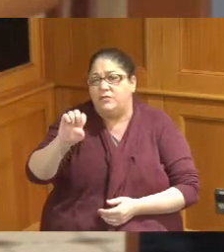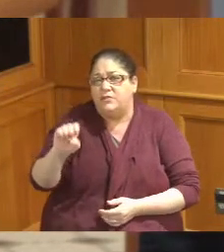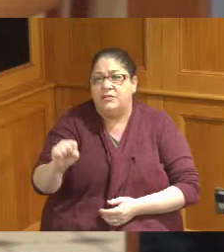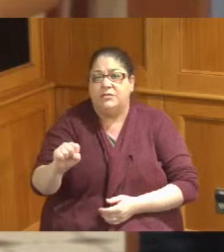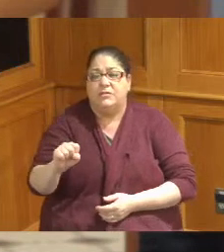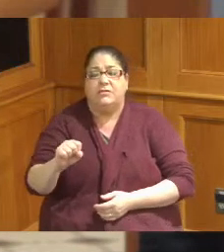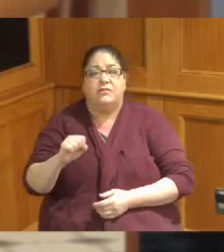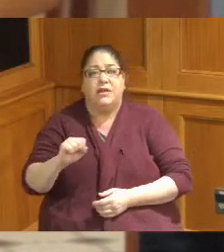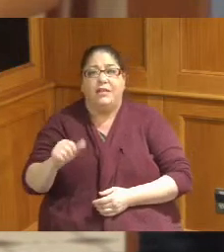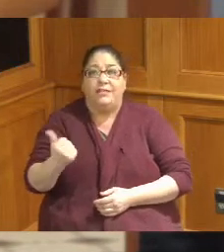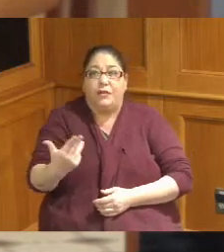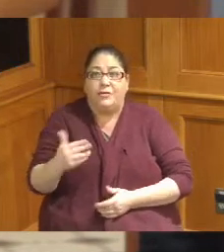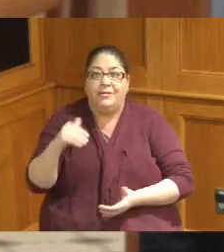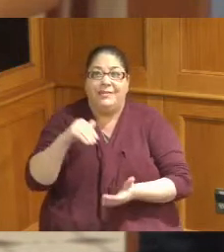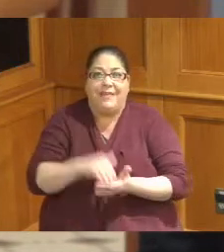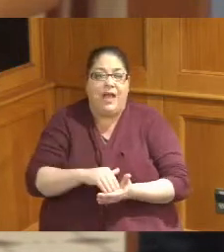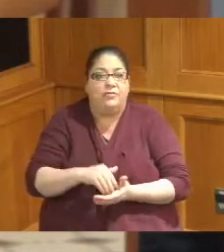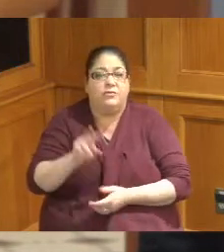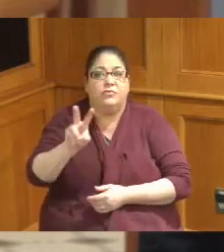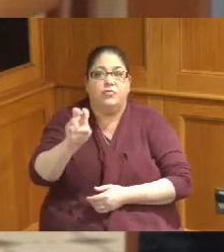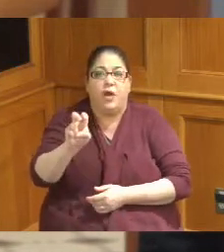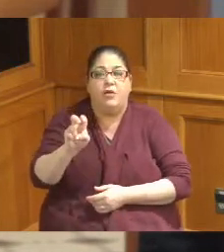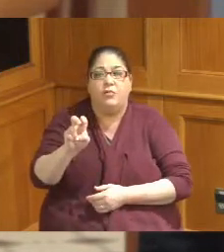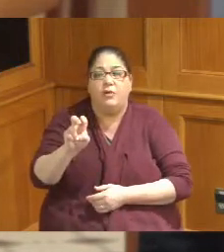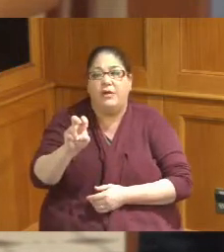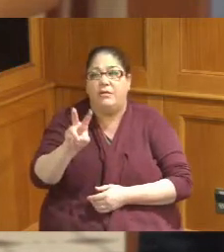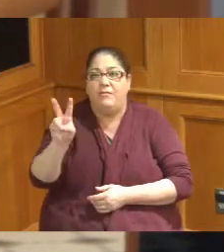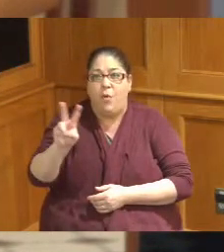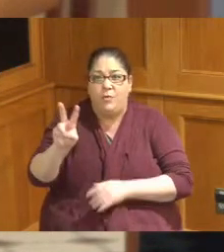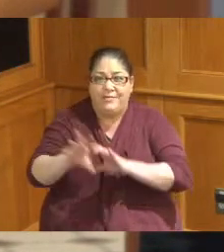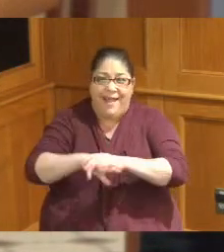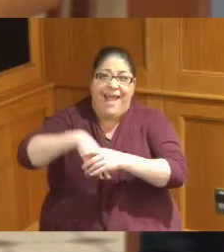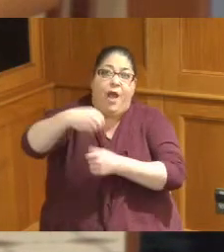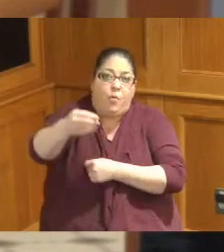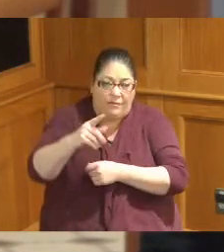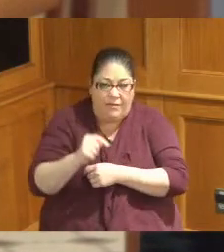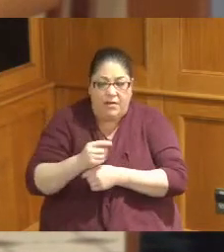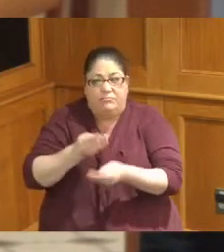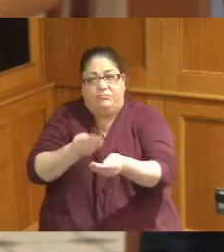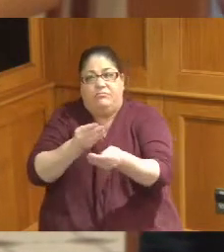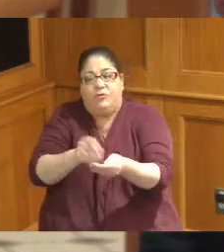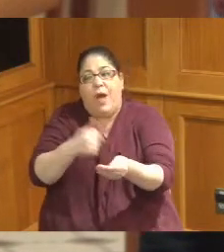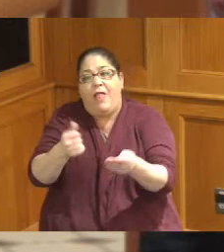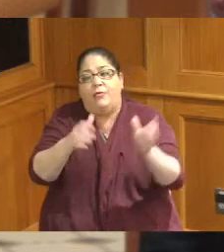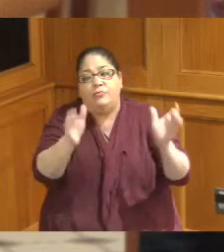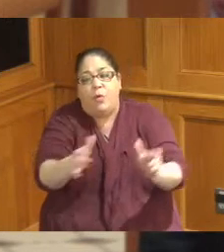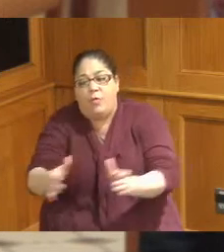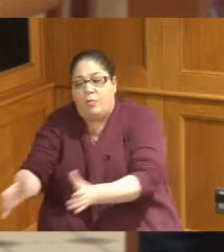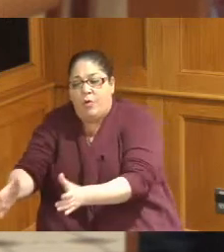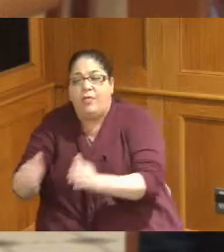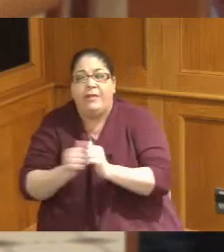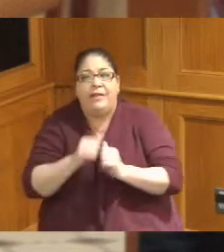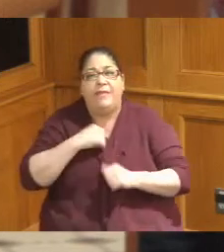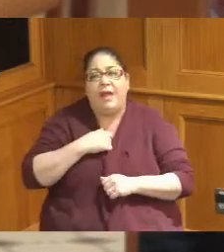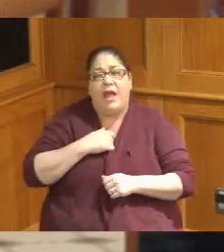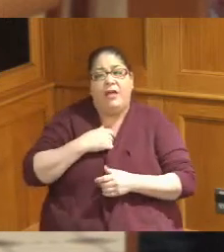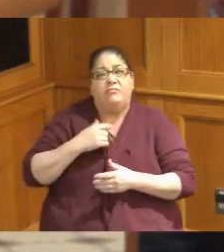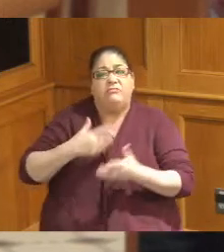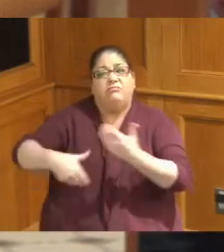13,200 volts coming out of it and feeding other smaller Transformers within the treatment plant so